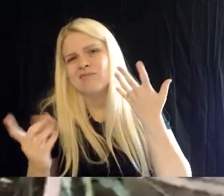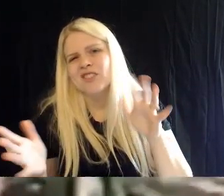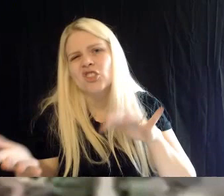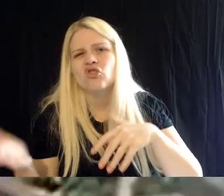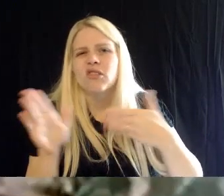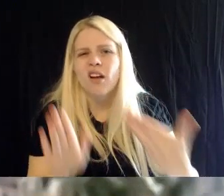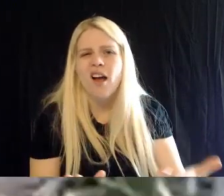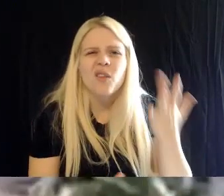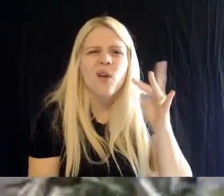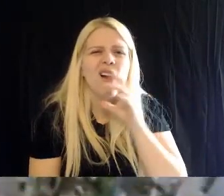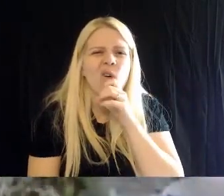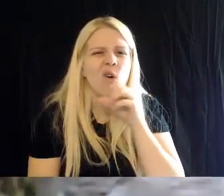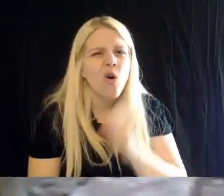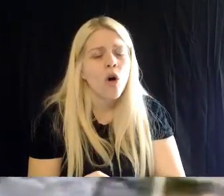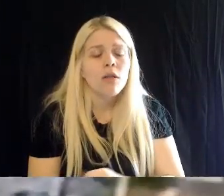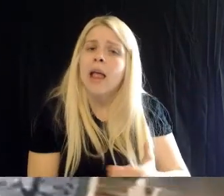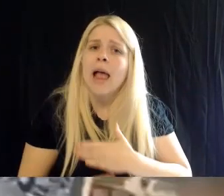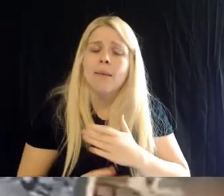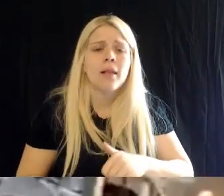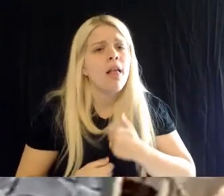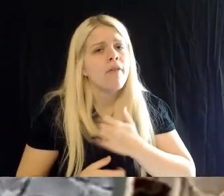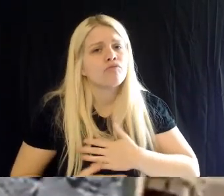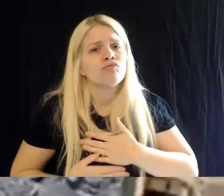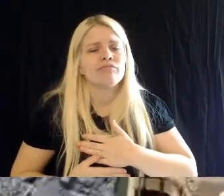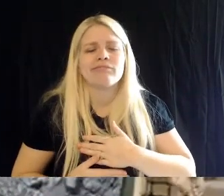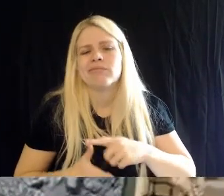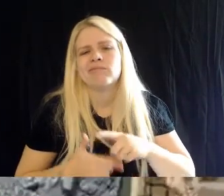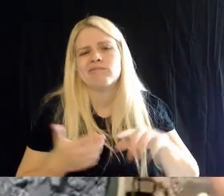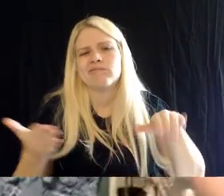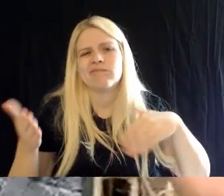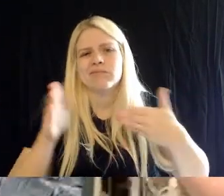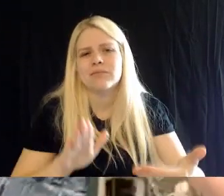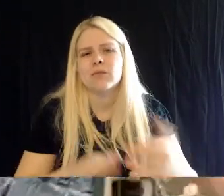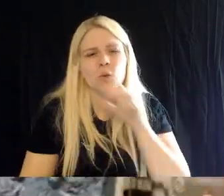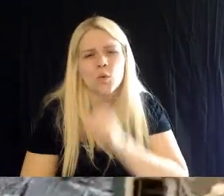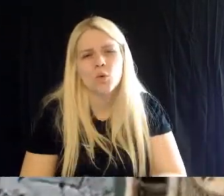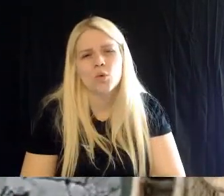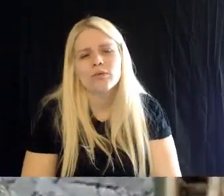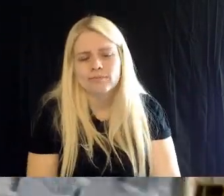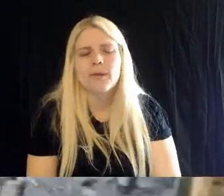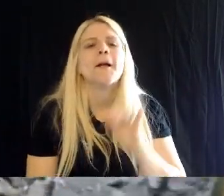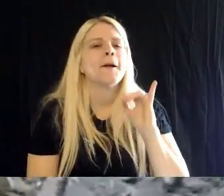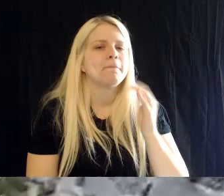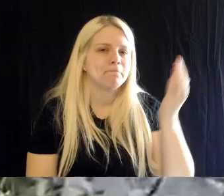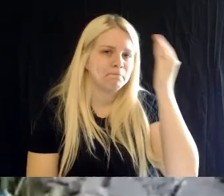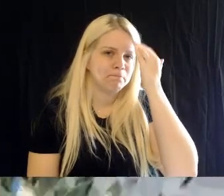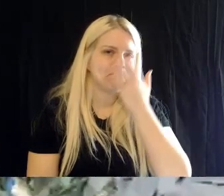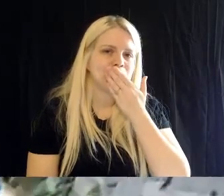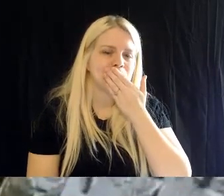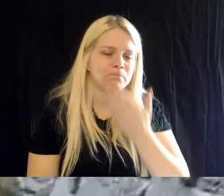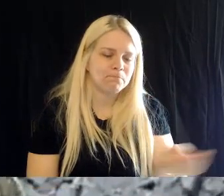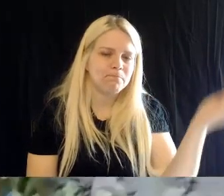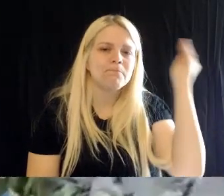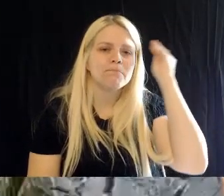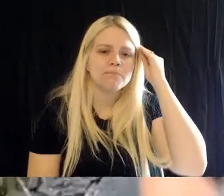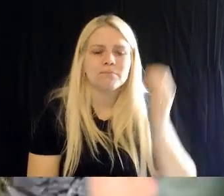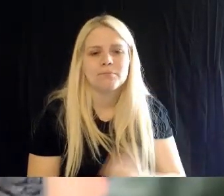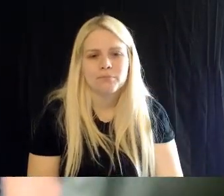Brad: Passed a few years ago from old age, okay. Good to know. Alright, we want to talk a little bit about the importance of rainforests.